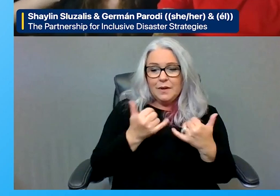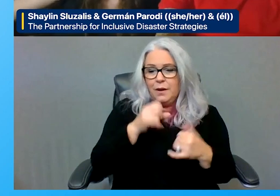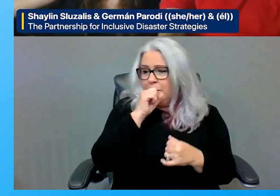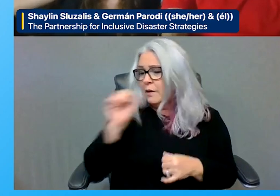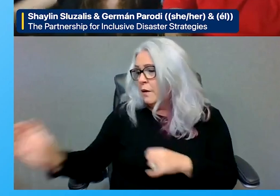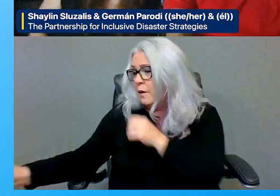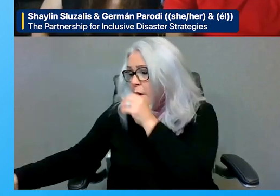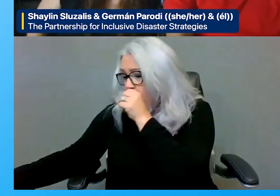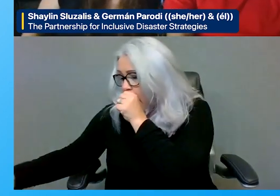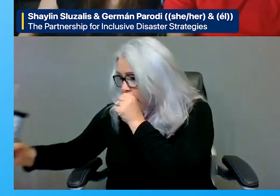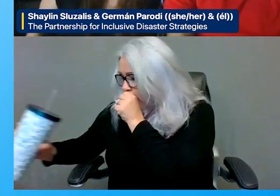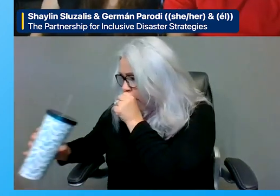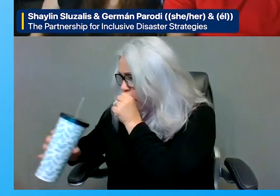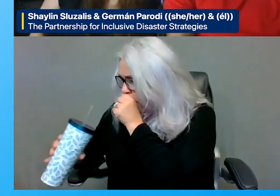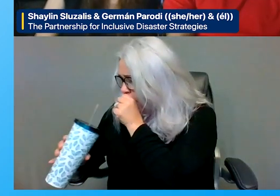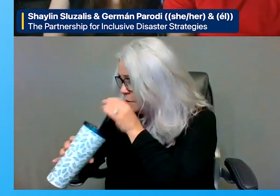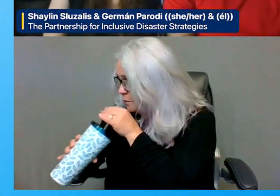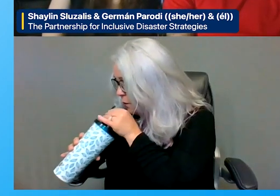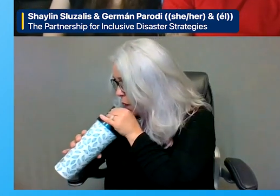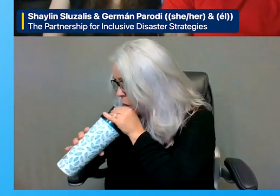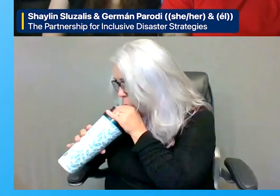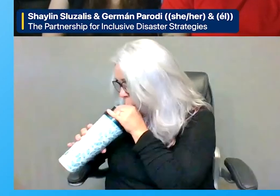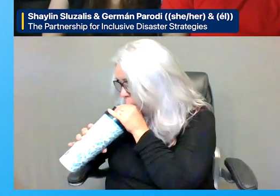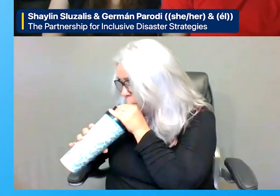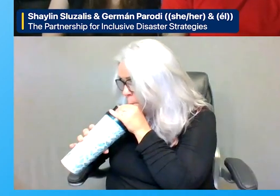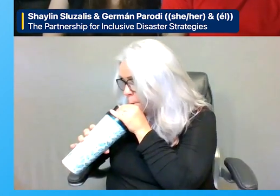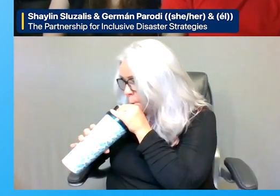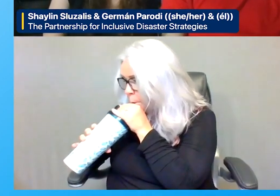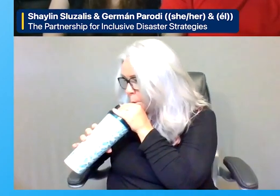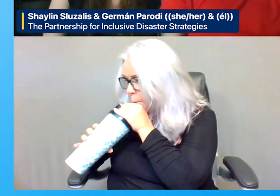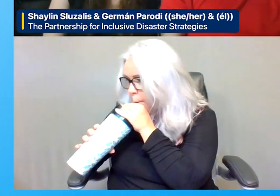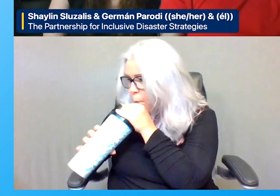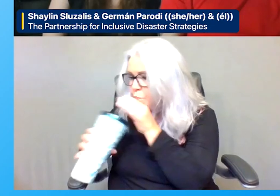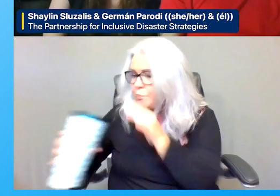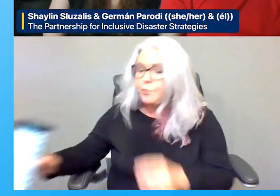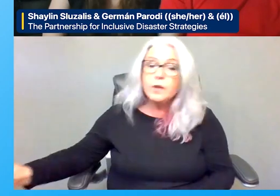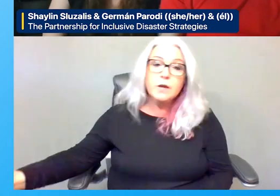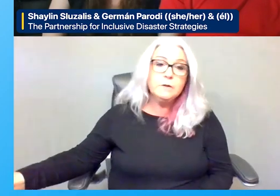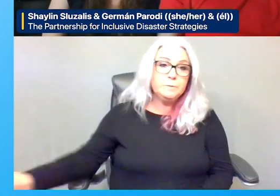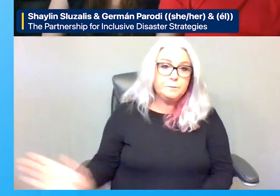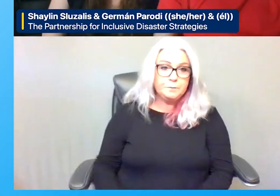know, somebody is talking about Marcie. Somebody is talking in June, one of our moderators, about their great